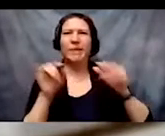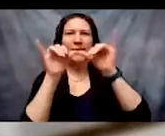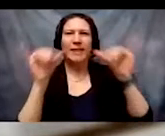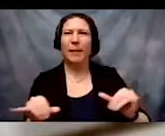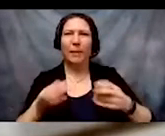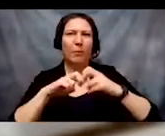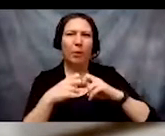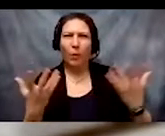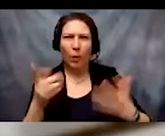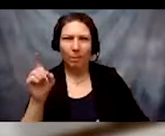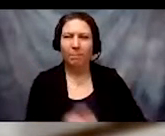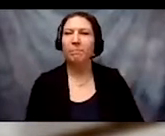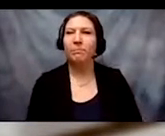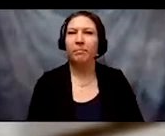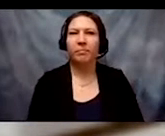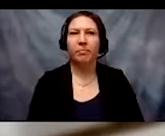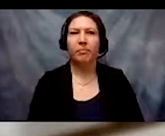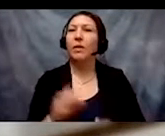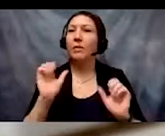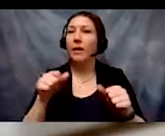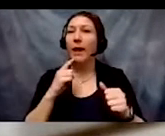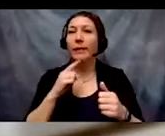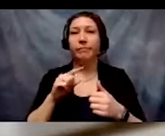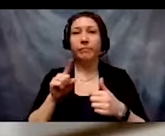Use the letter A, B, or C at the start of your sentence so